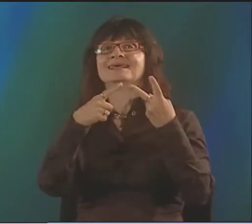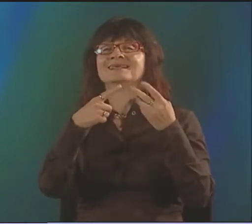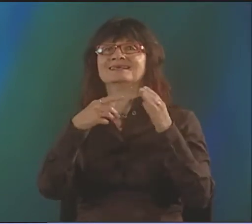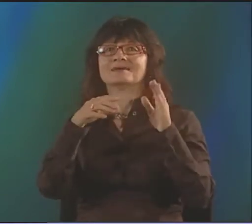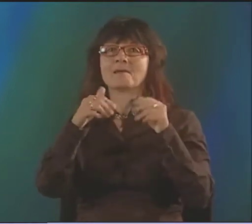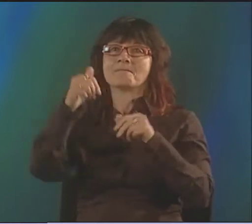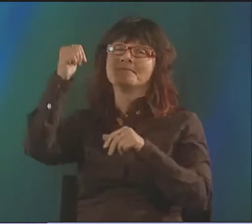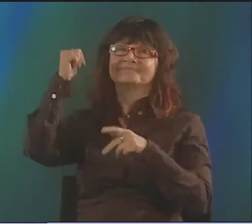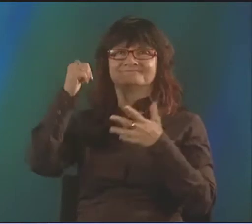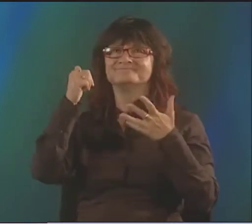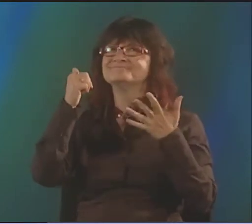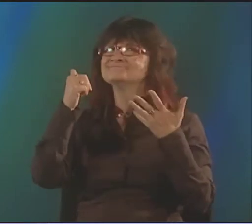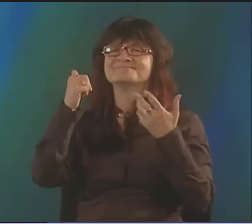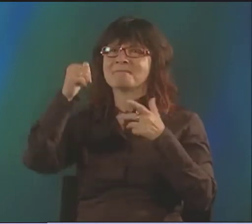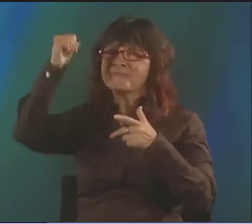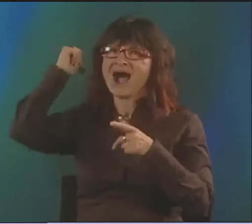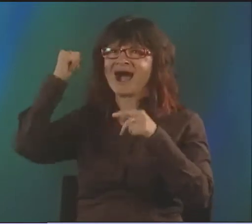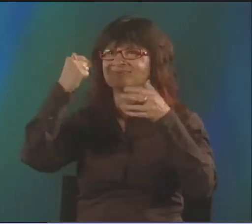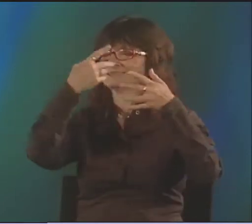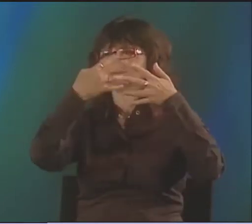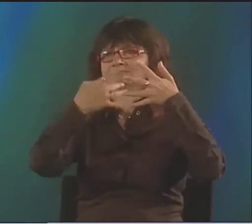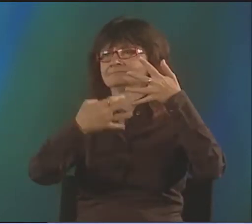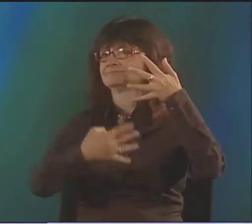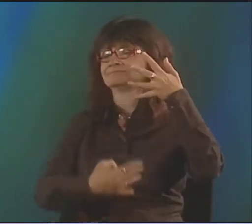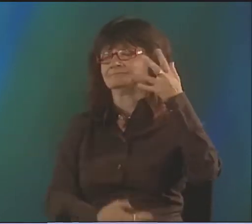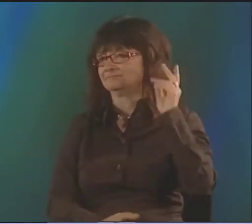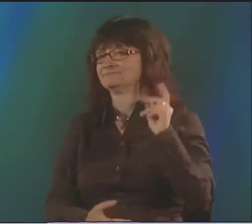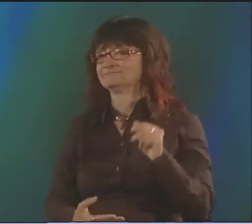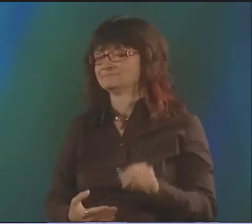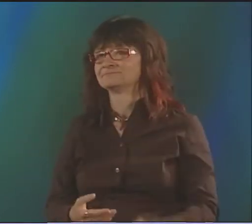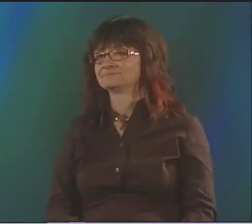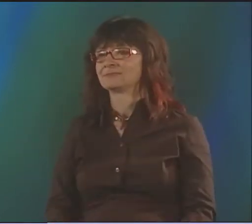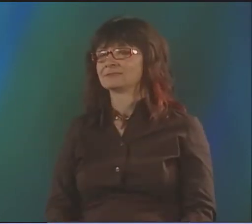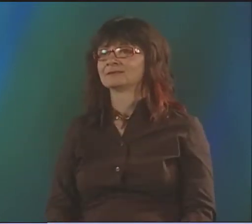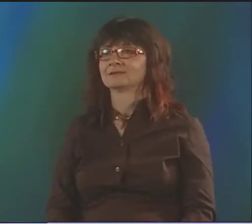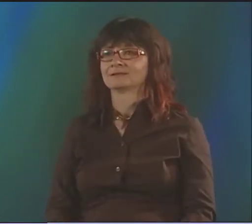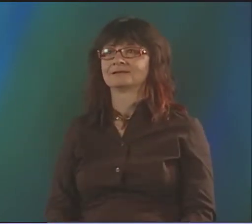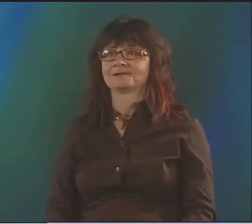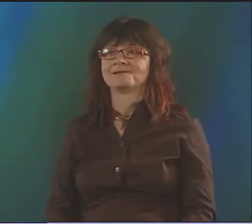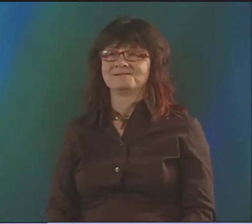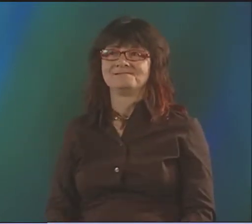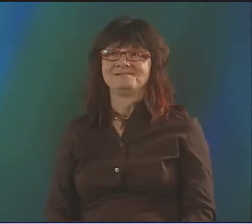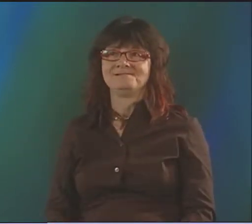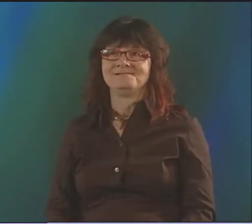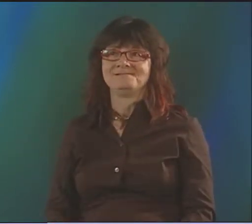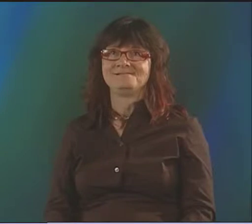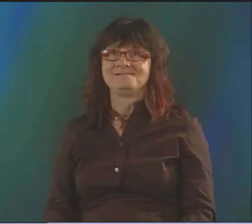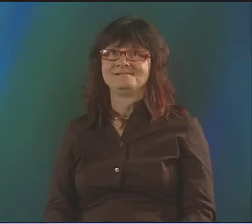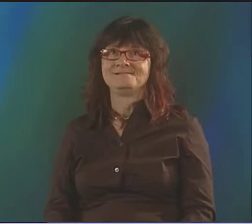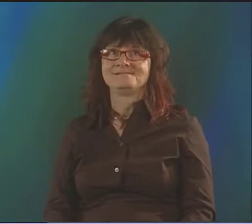REPETITION. JUST A MYRIAD OF DIFFERENT TECHNIQUES